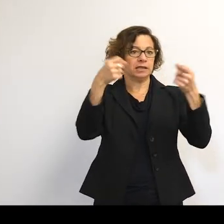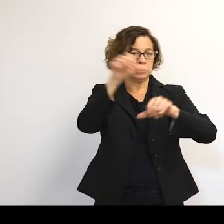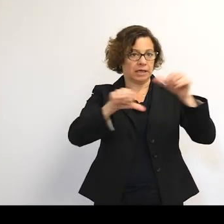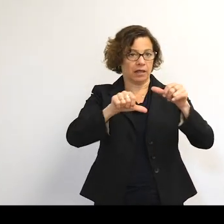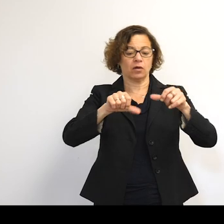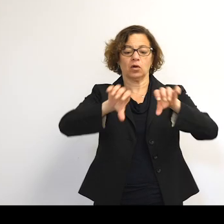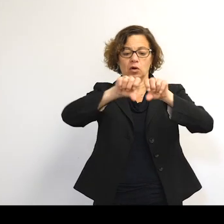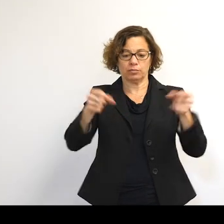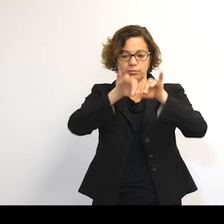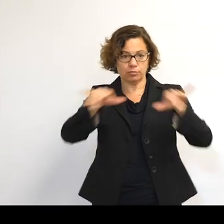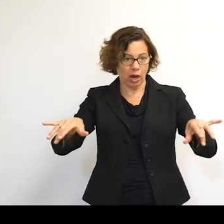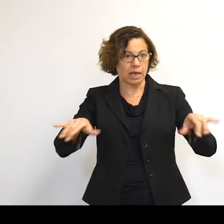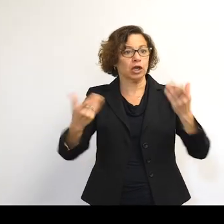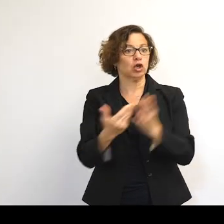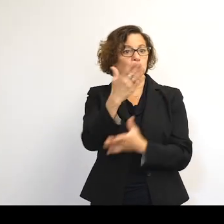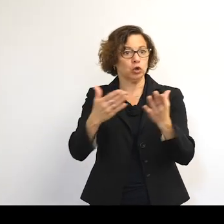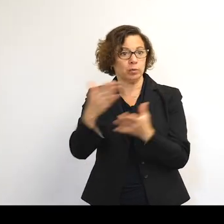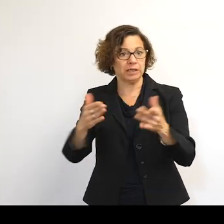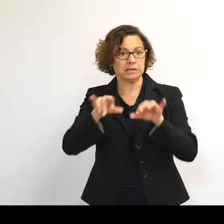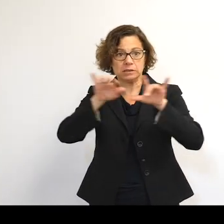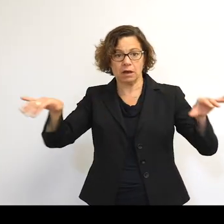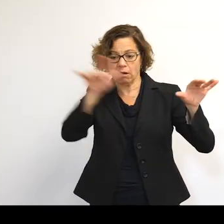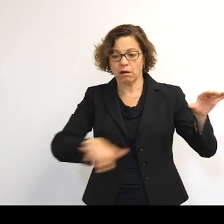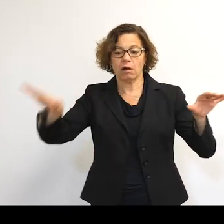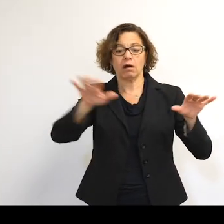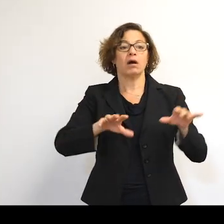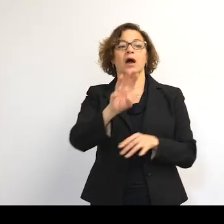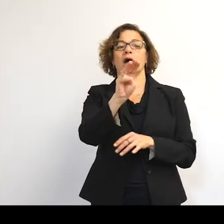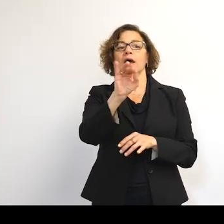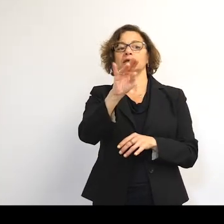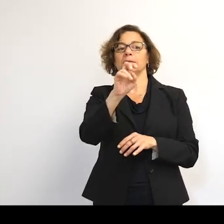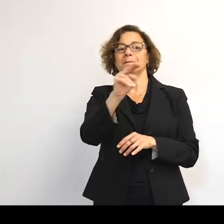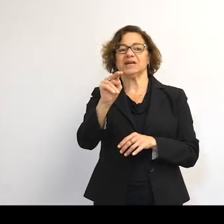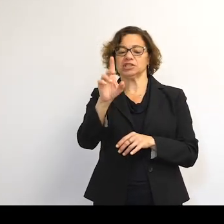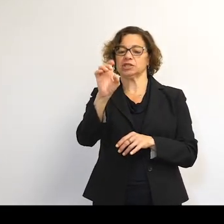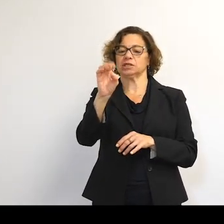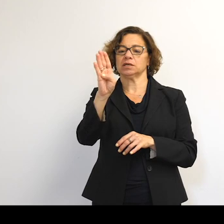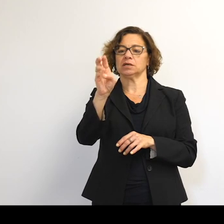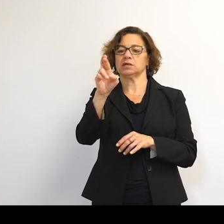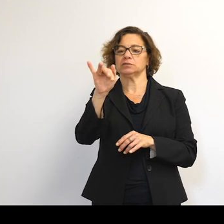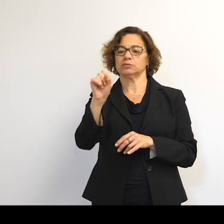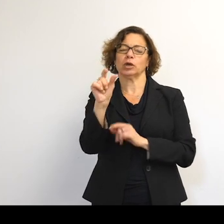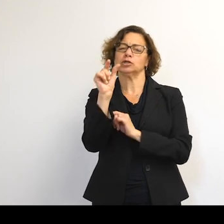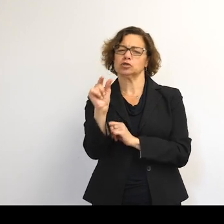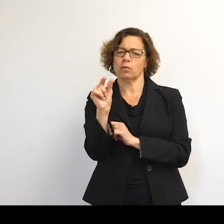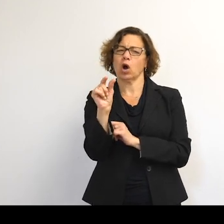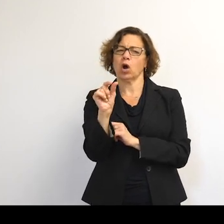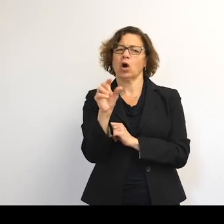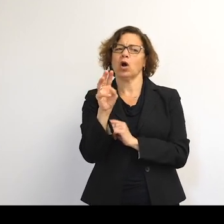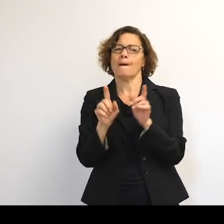They're also separate objects and mission debris, which is a very small section, a small number of objects,